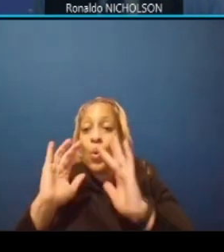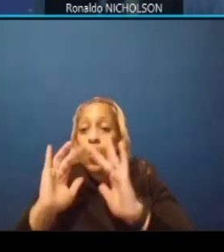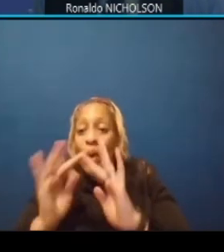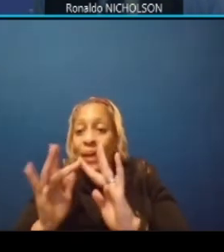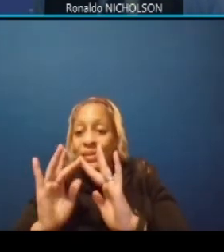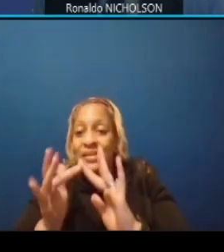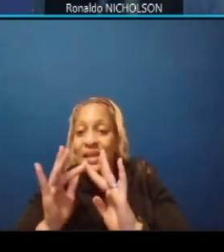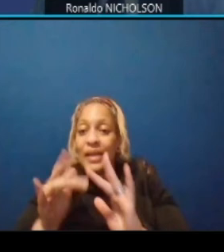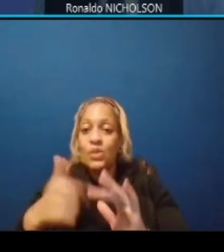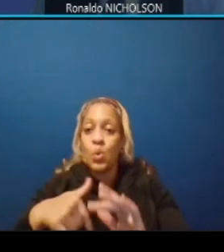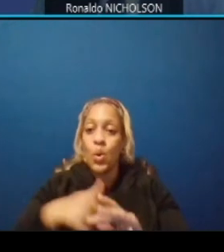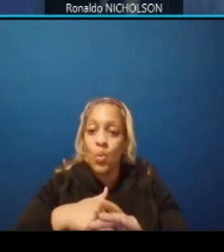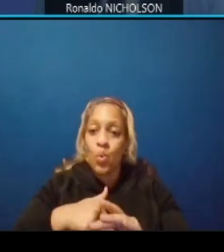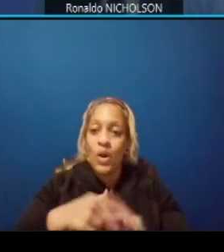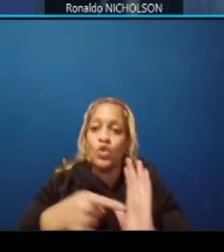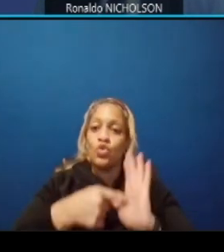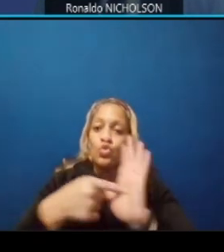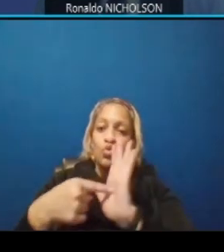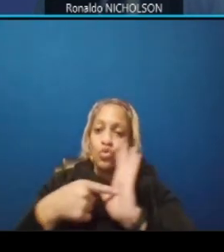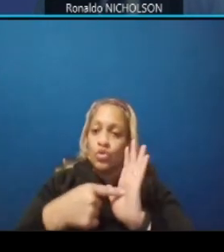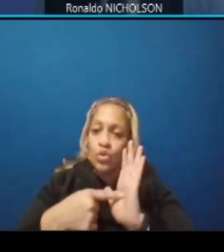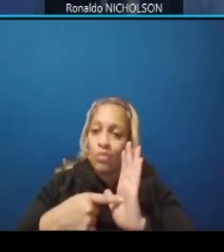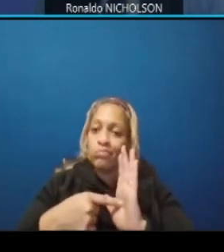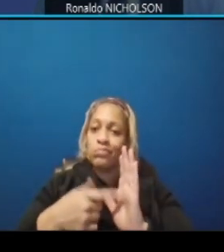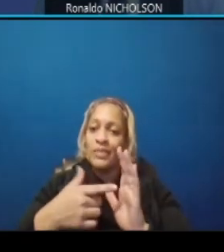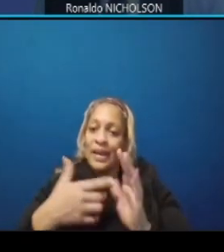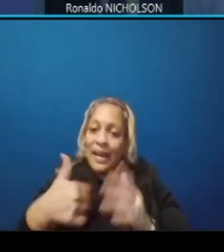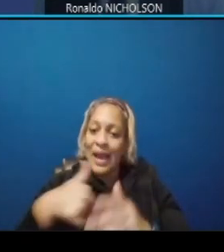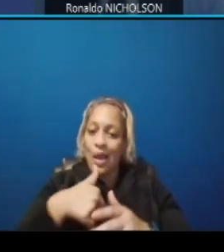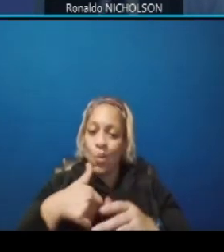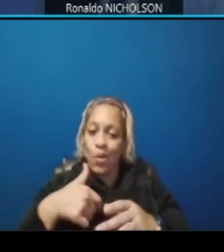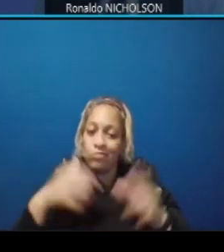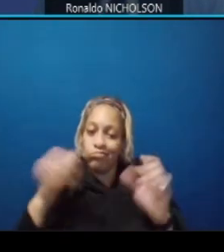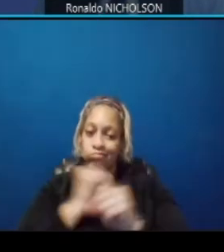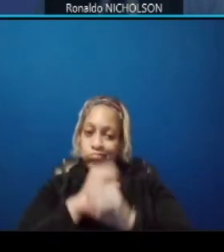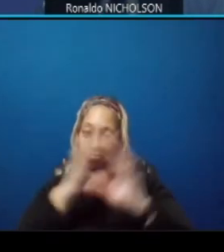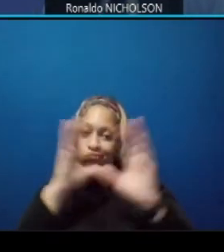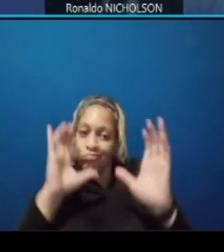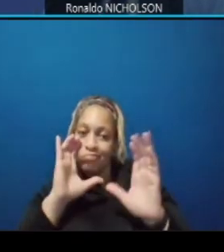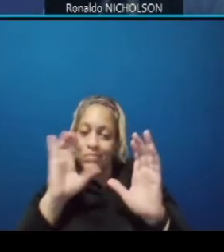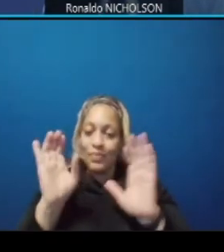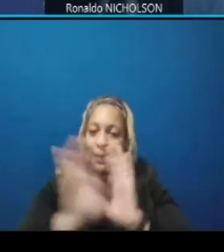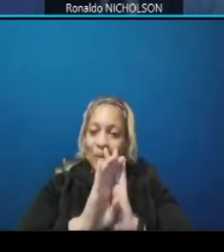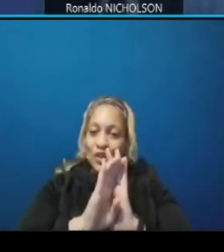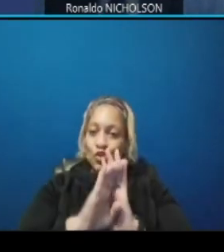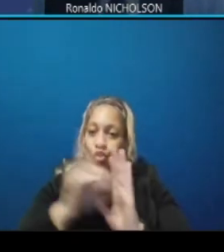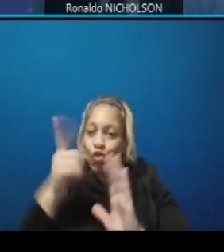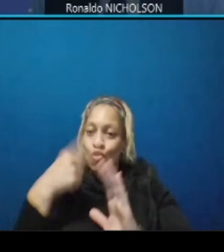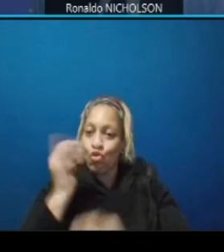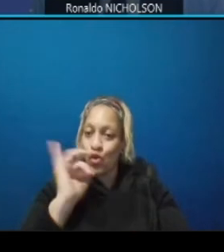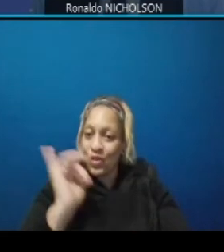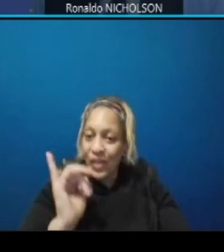renderings or perspective views of what this plaza will look like in this ultimate finish form